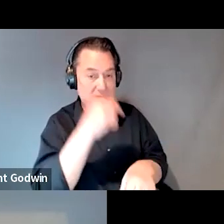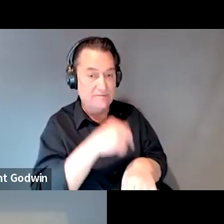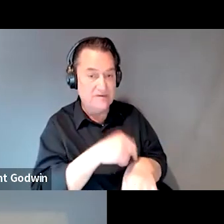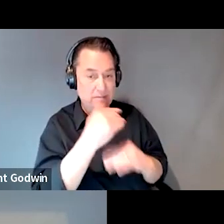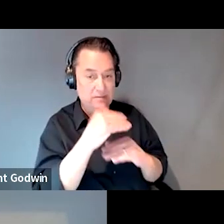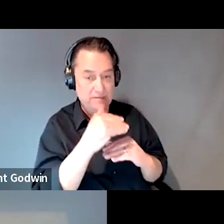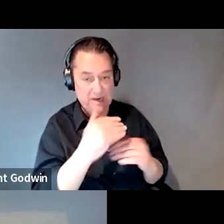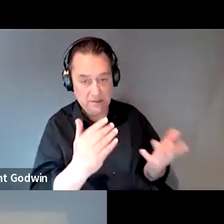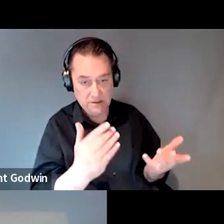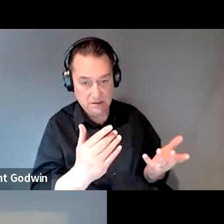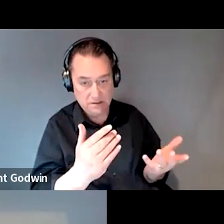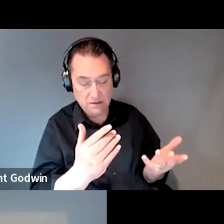So that's typically what I do,